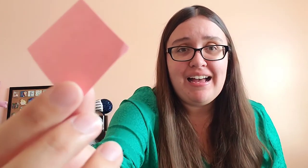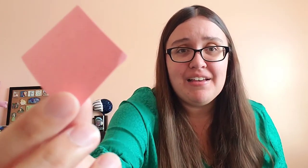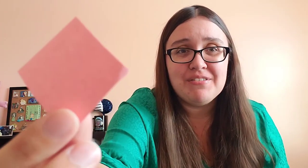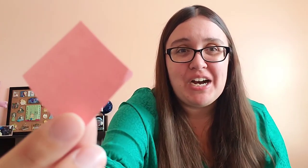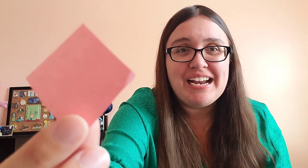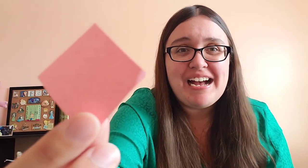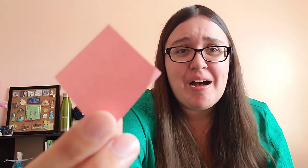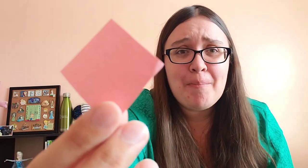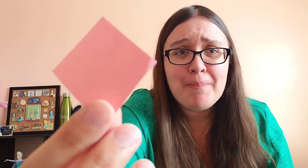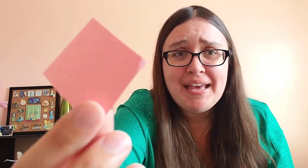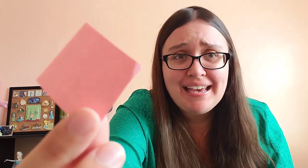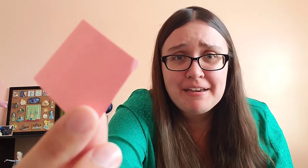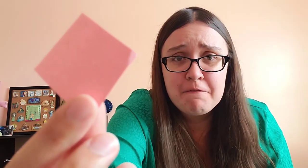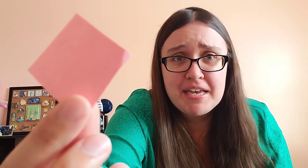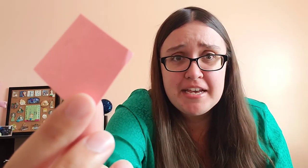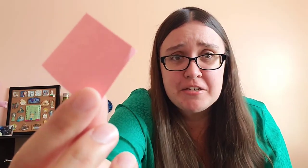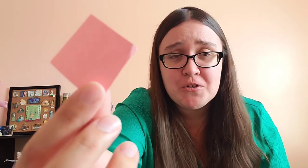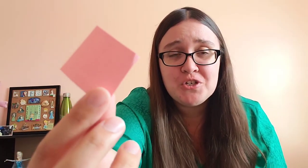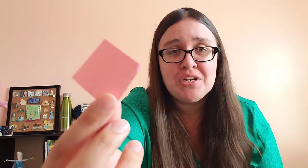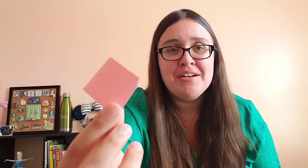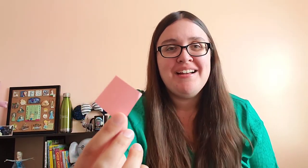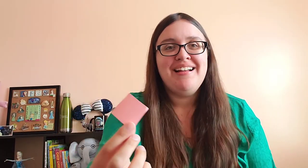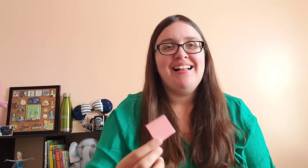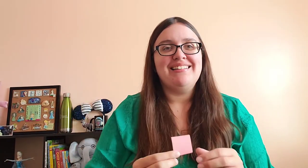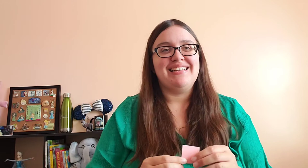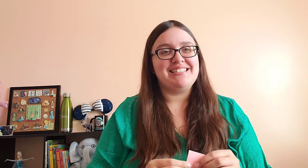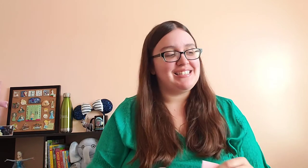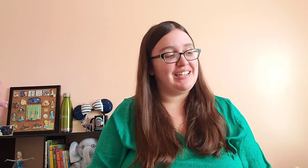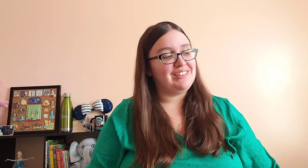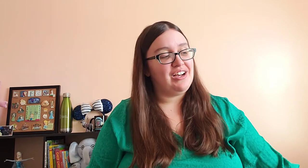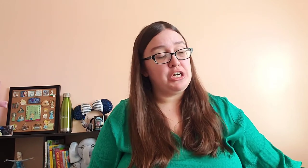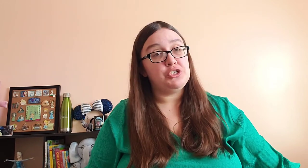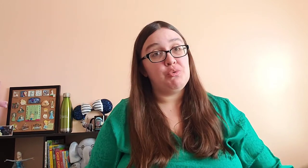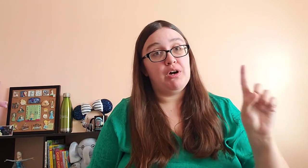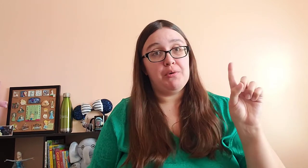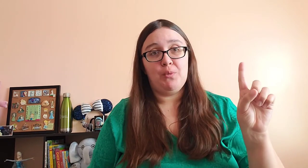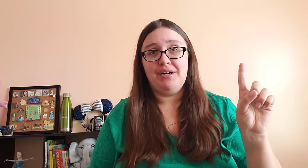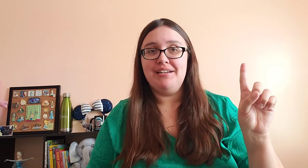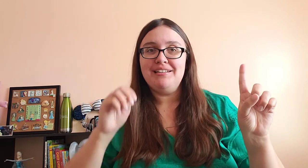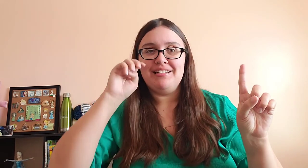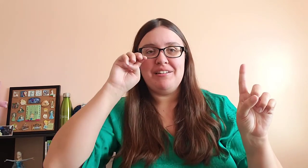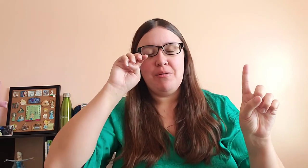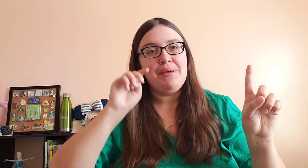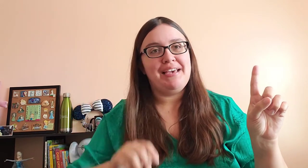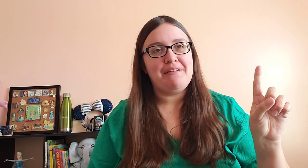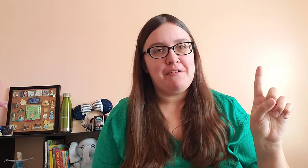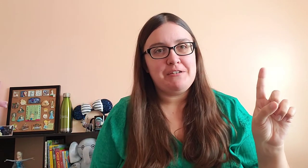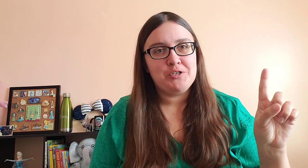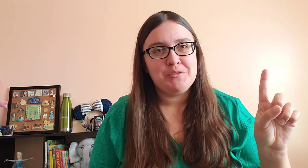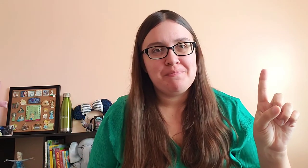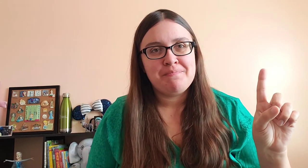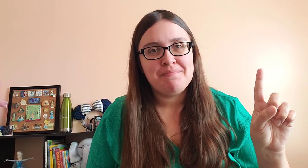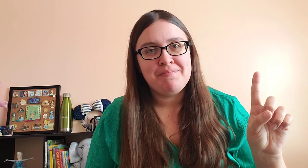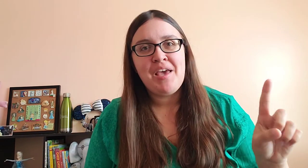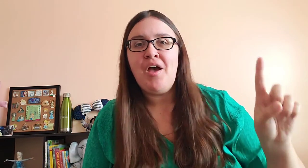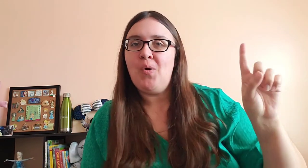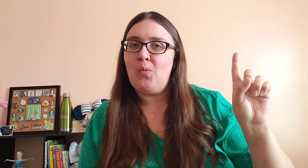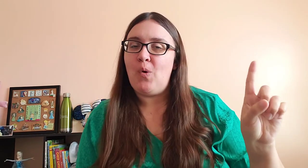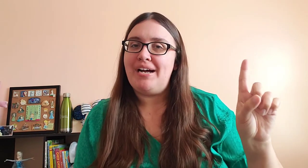I have got a pink fish. Let's sing along to our one little pink fish.